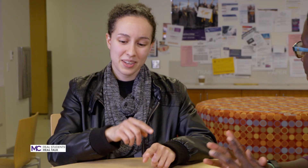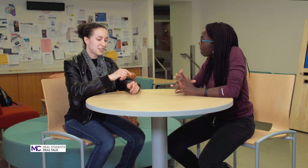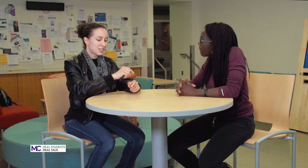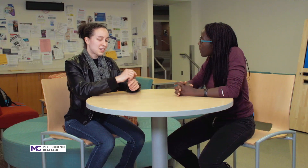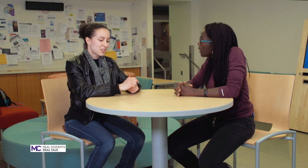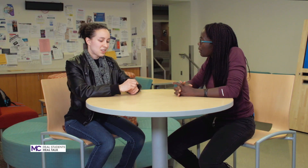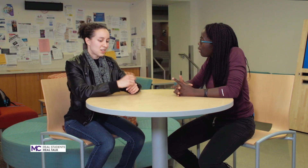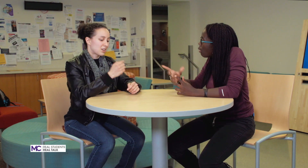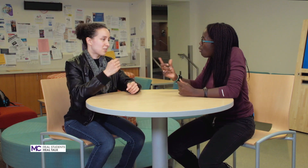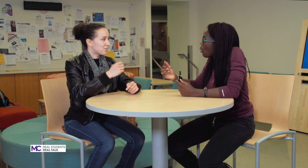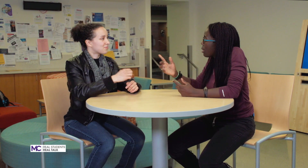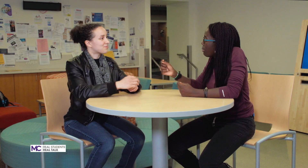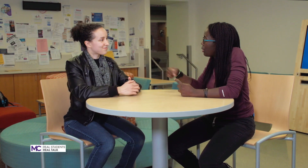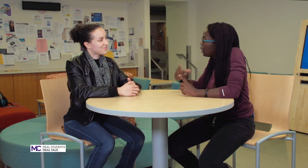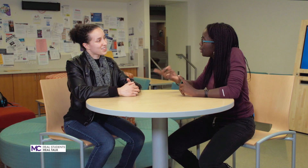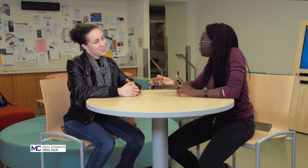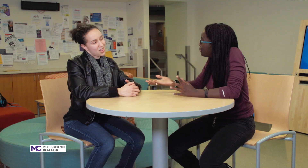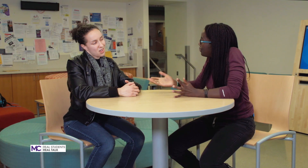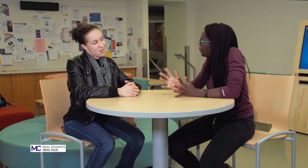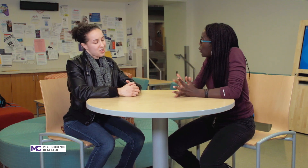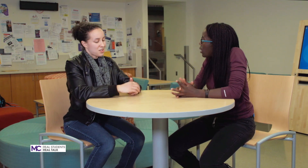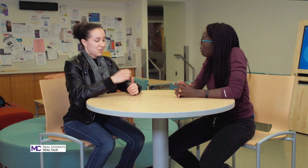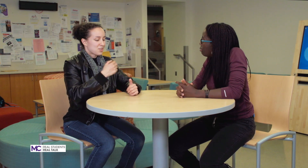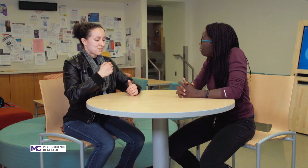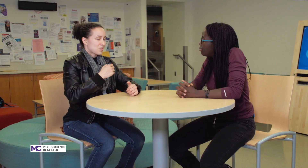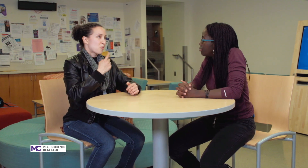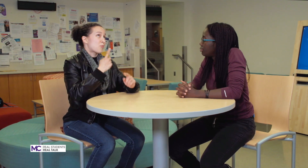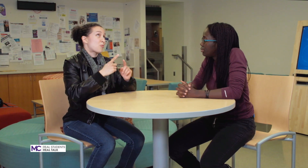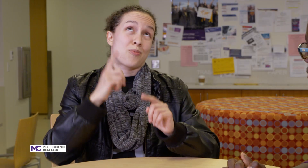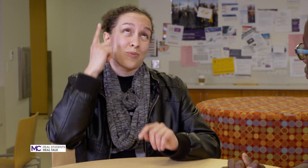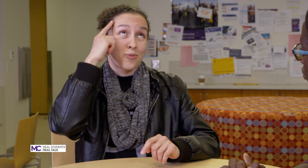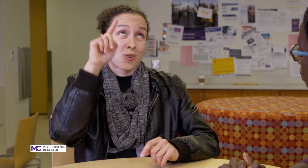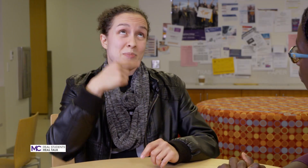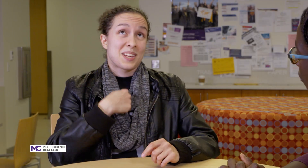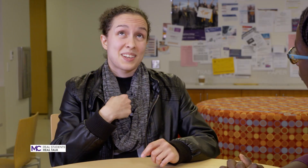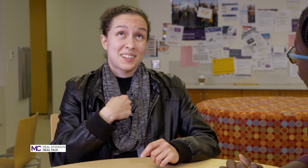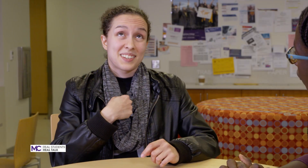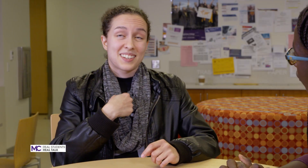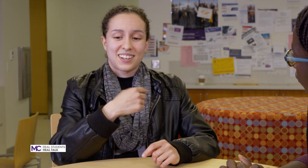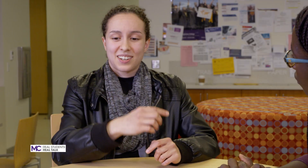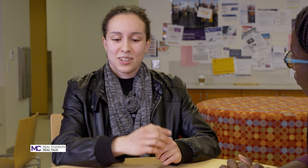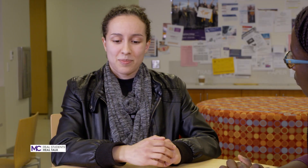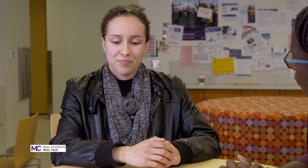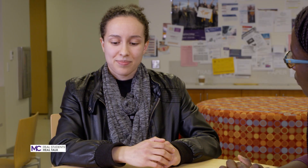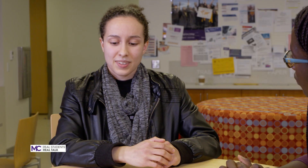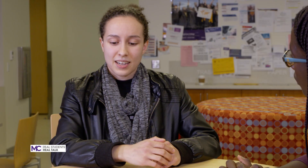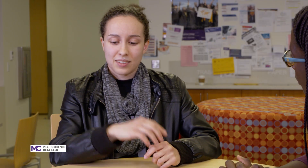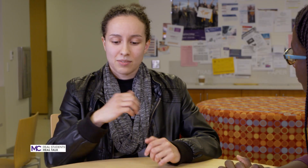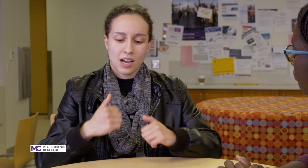yeah what about you like for me yeah I